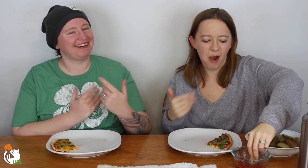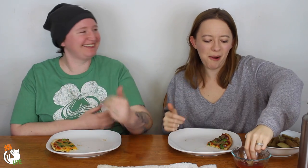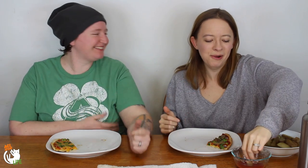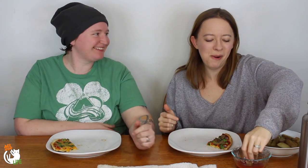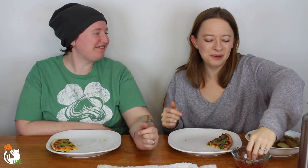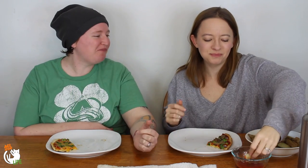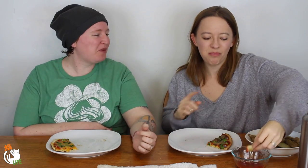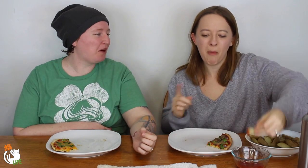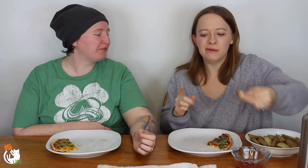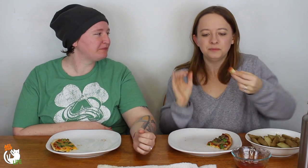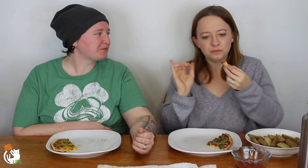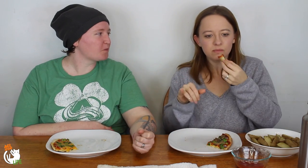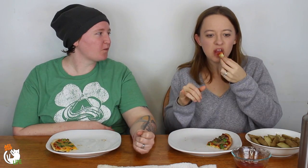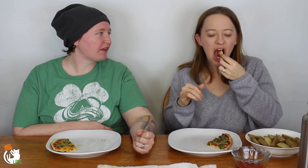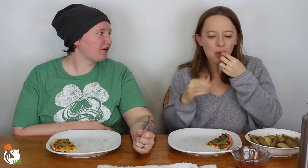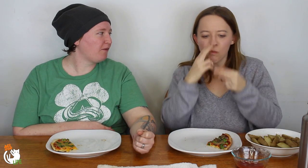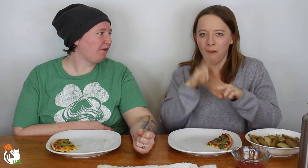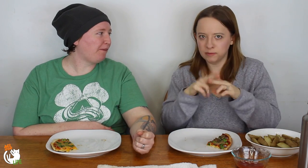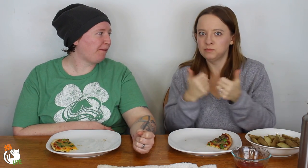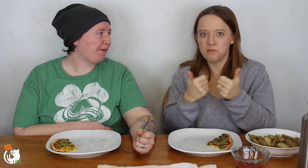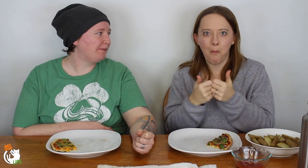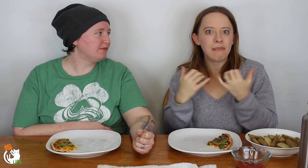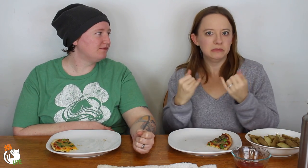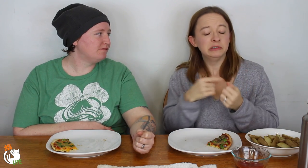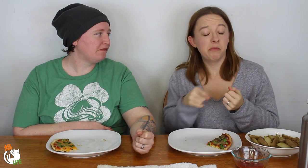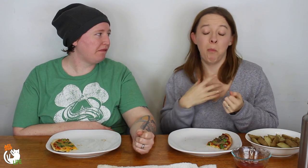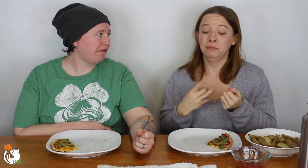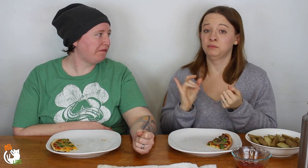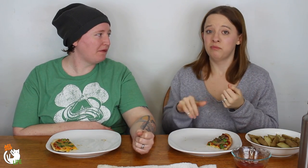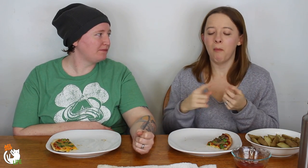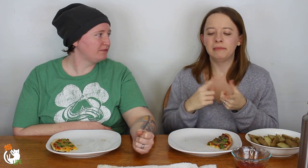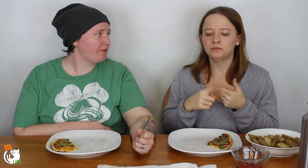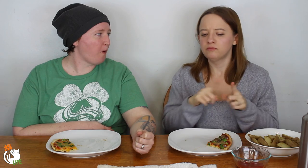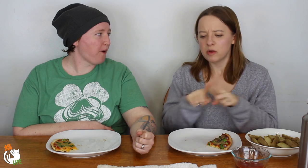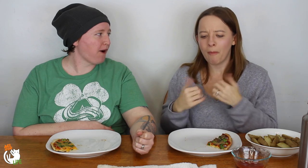Anyways. So it was a really fun game. I really liked it.